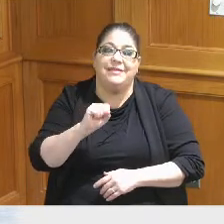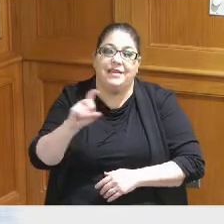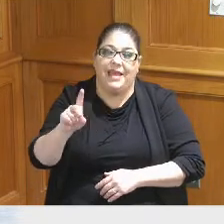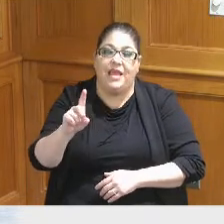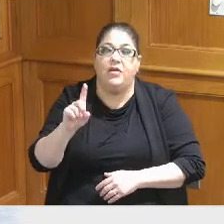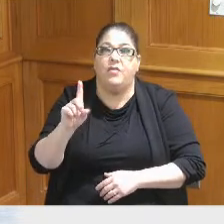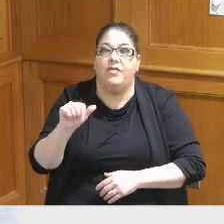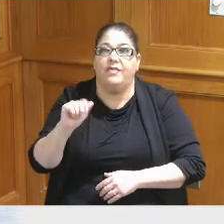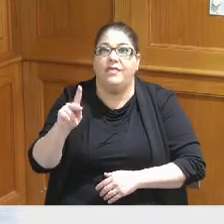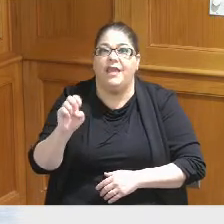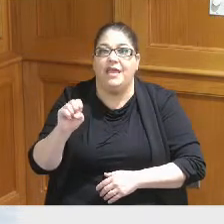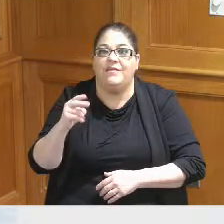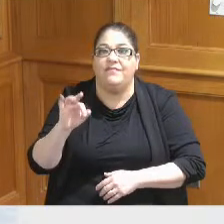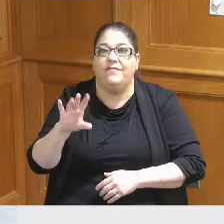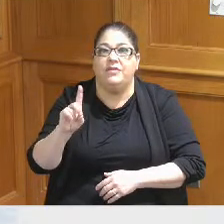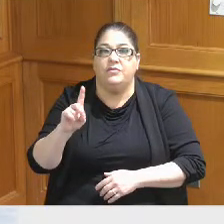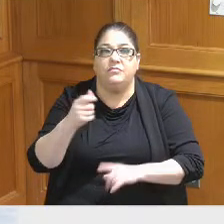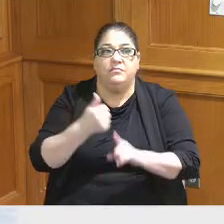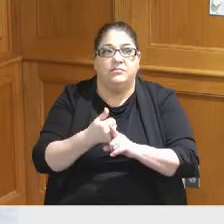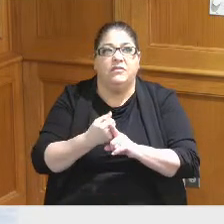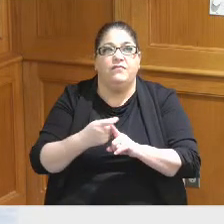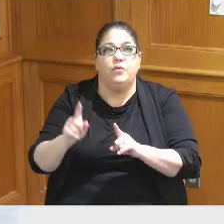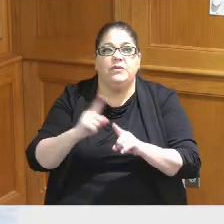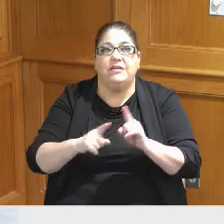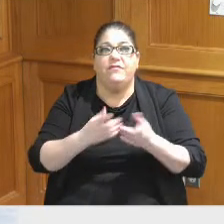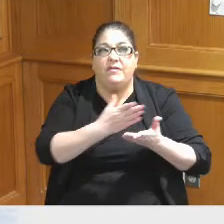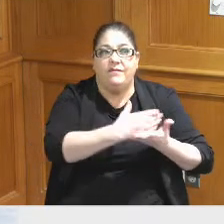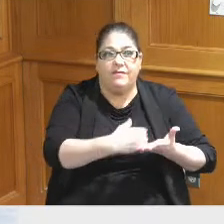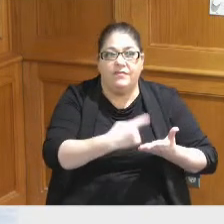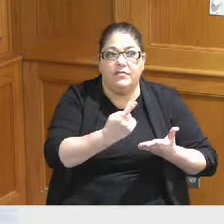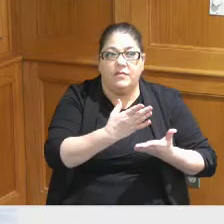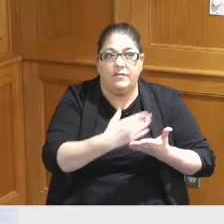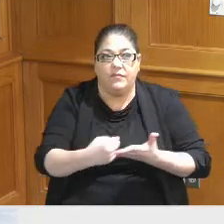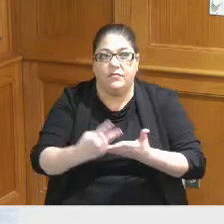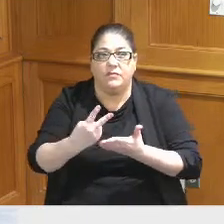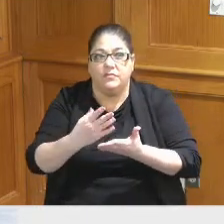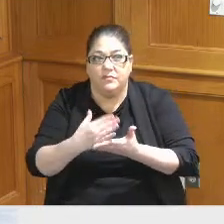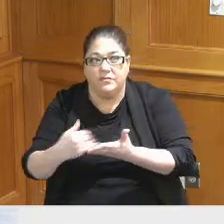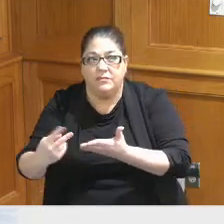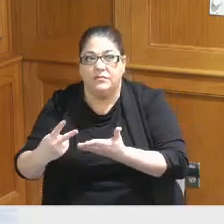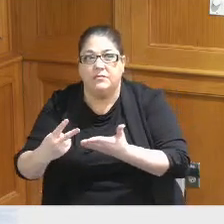development which I think was in a couple of different phases But ultimately produced